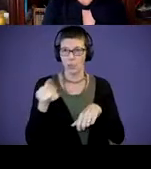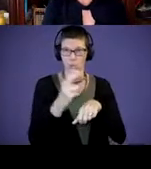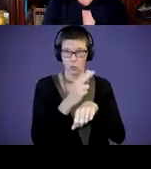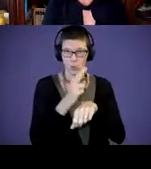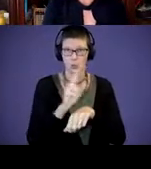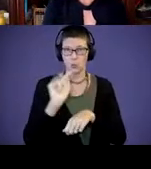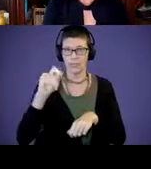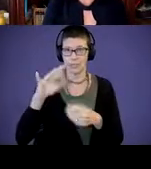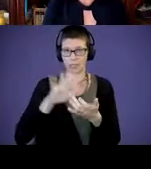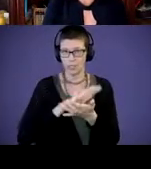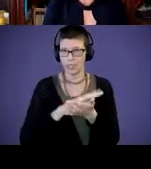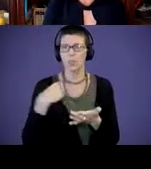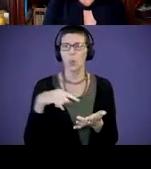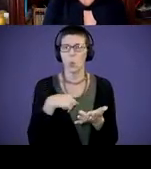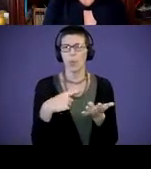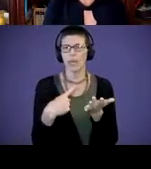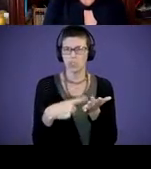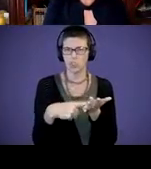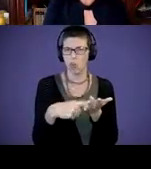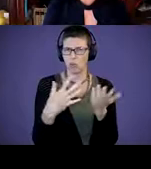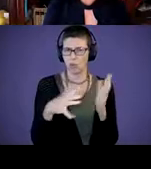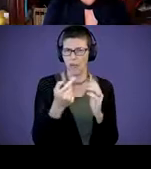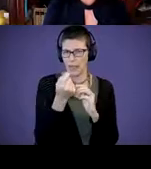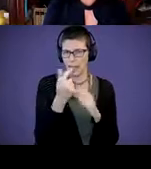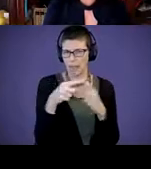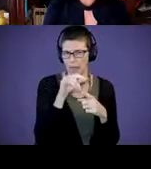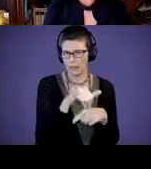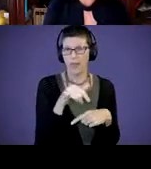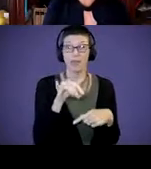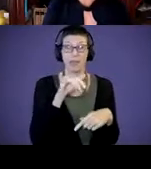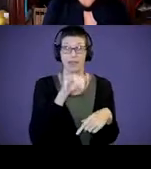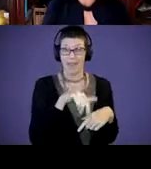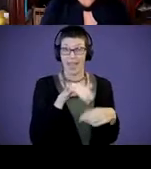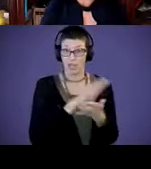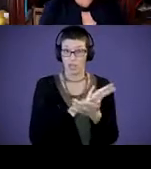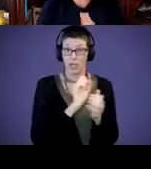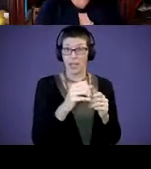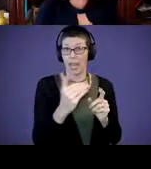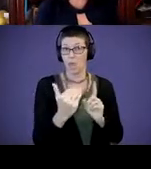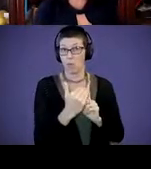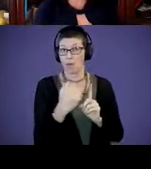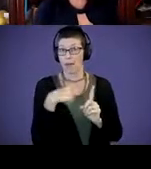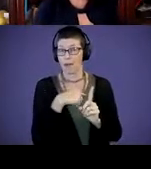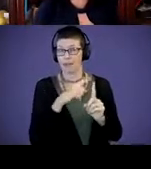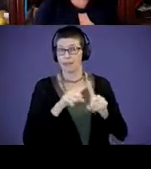we talked a little bit about it. So it can remind us of the strategies that we're already currently